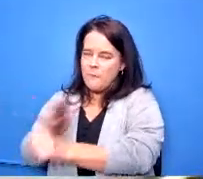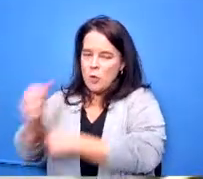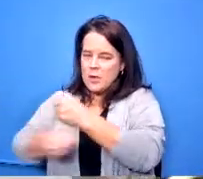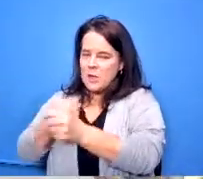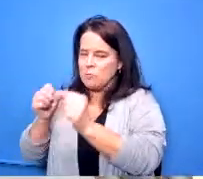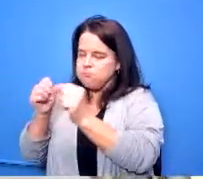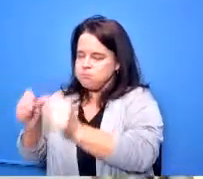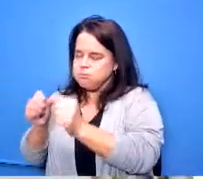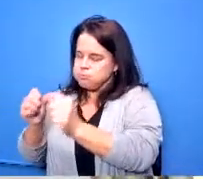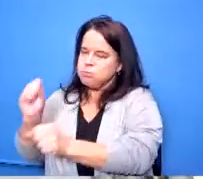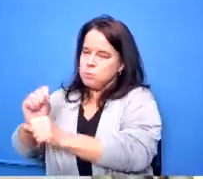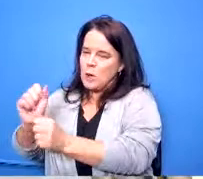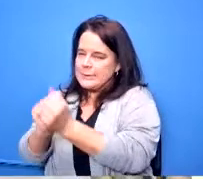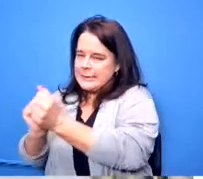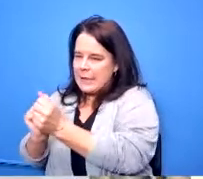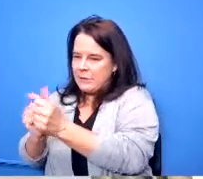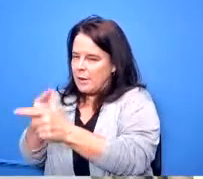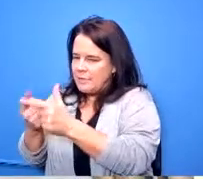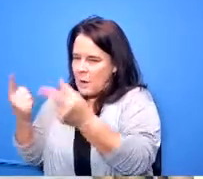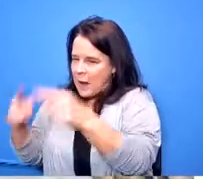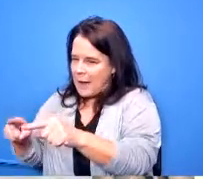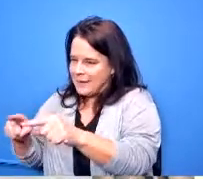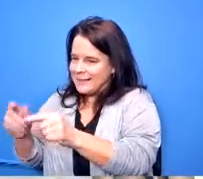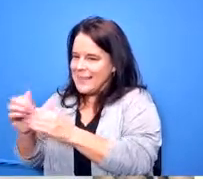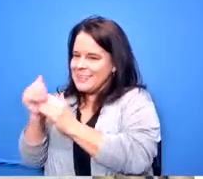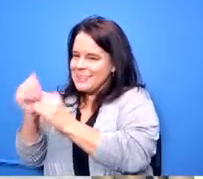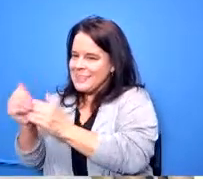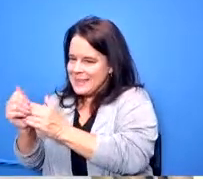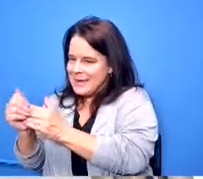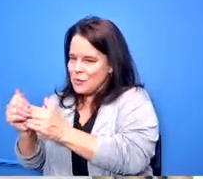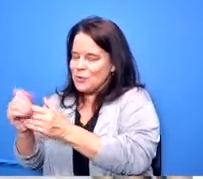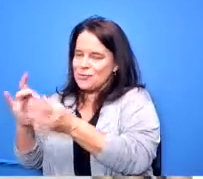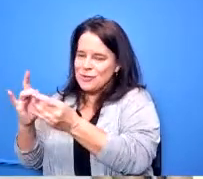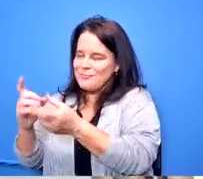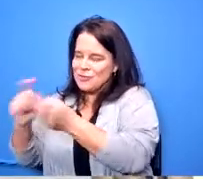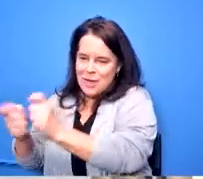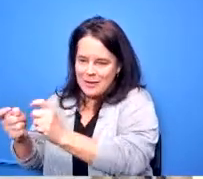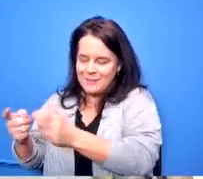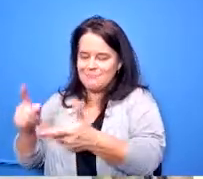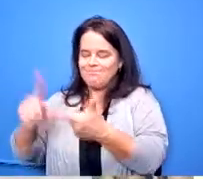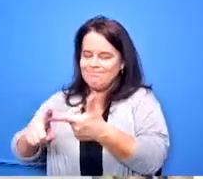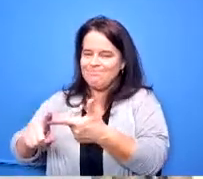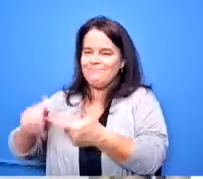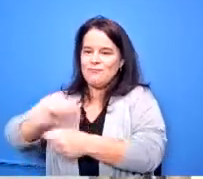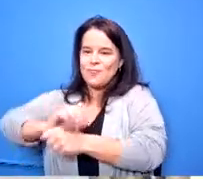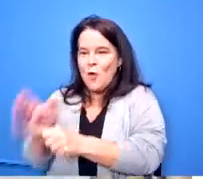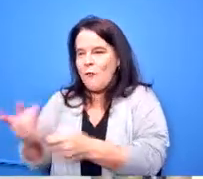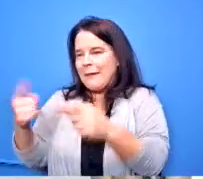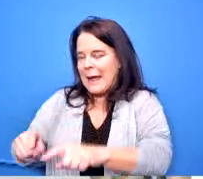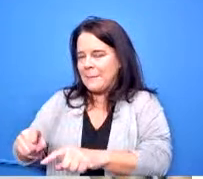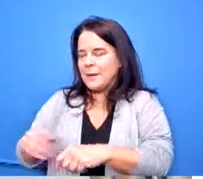and then the leadership changed and then covet happened so thurgood is is the next school